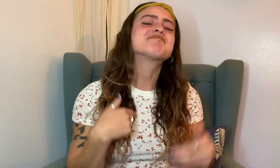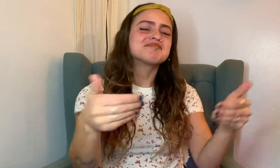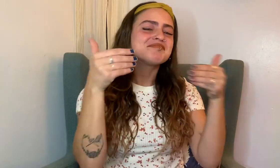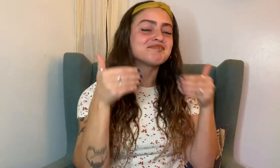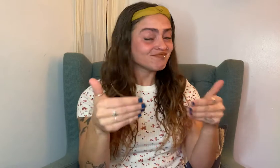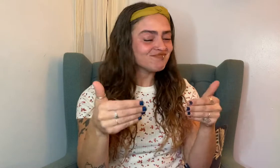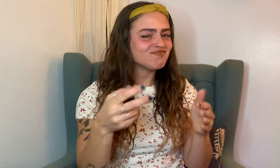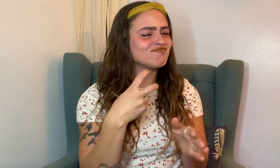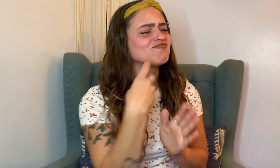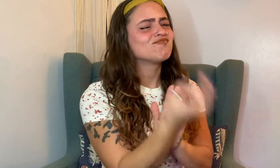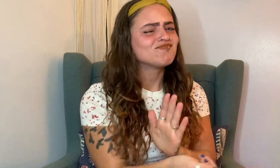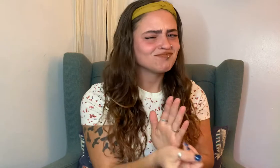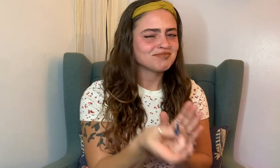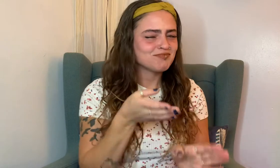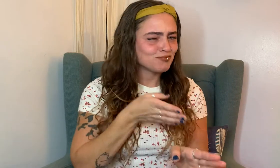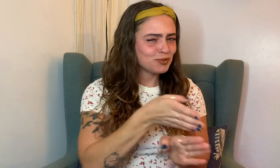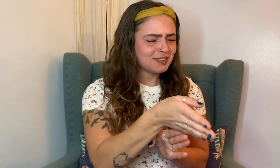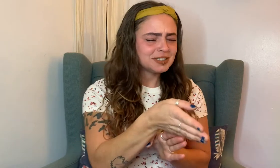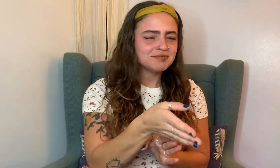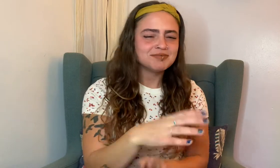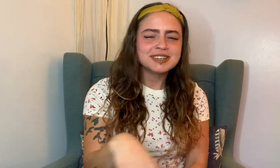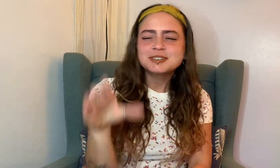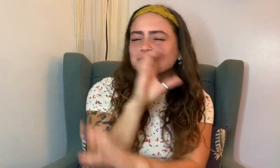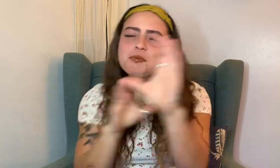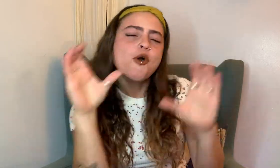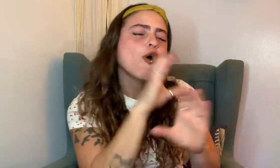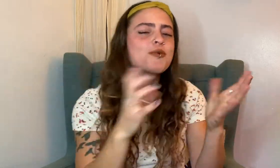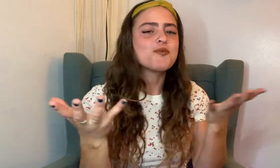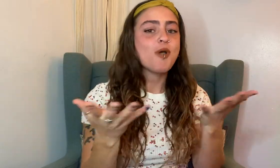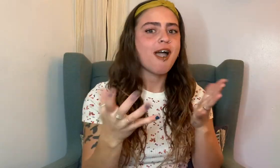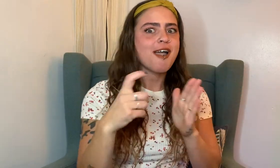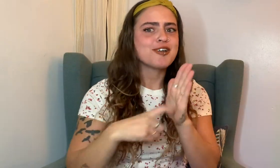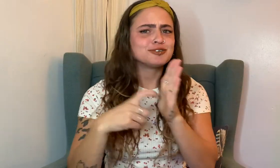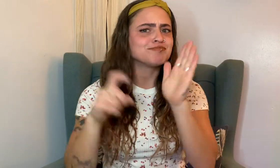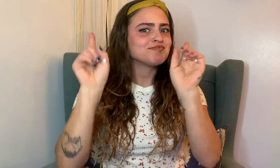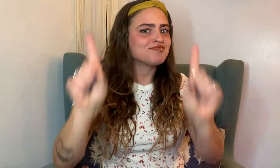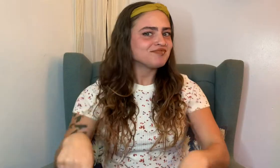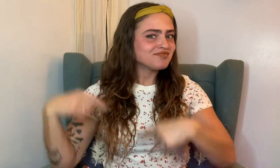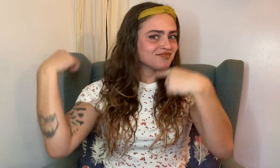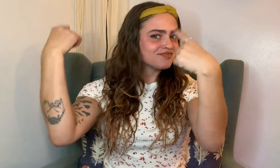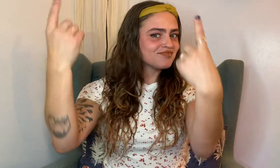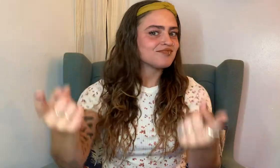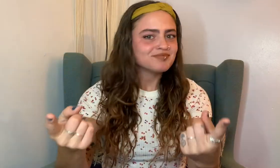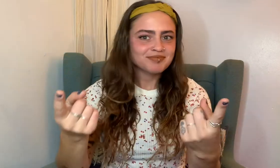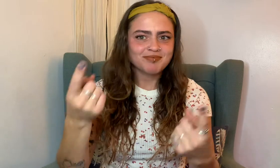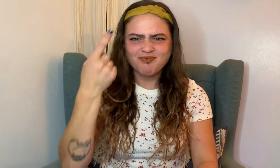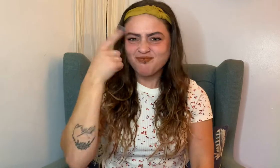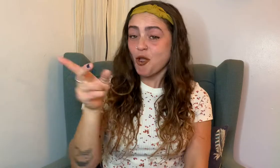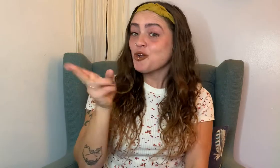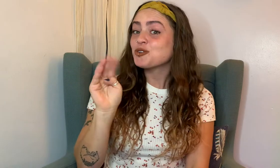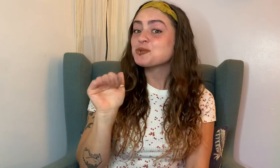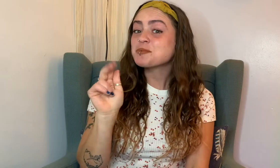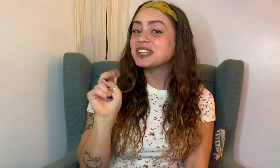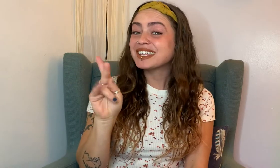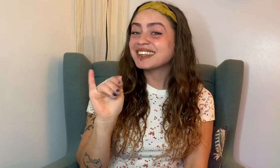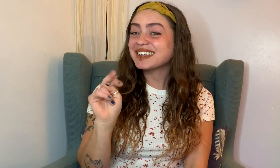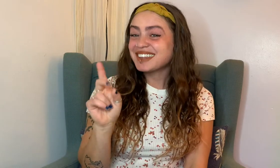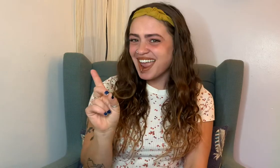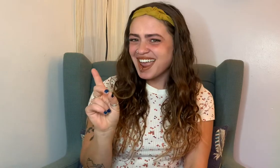Let’s delve into the profession and explore what Archaeology has been doing for humankind!